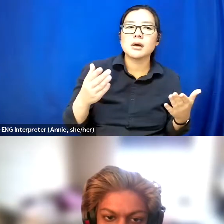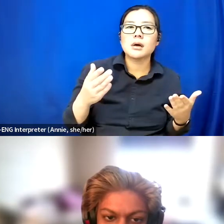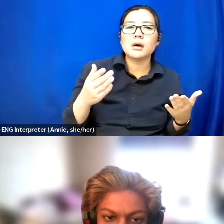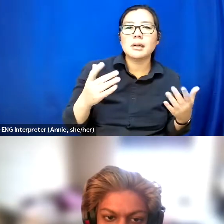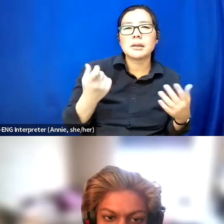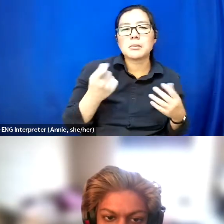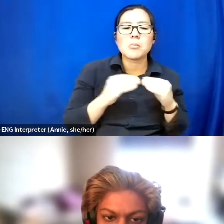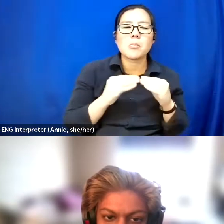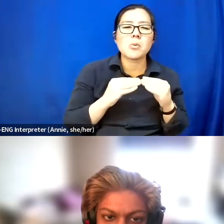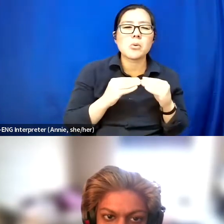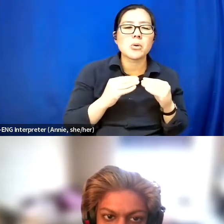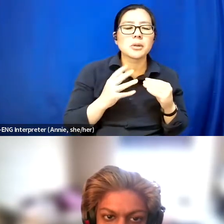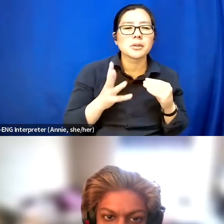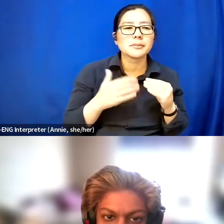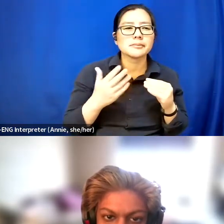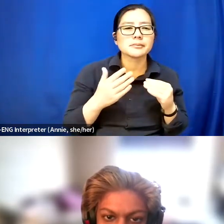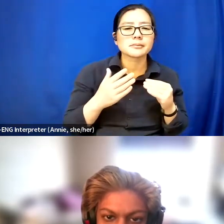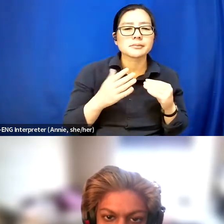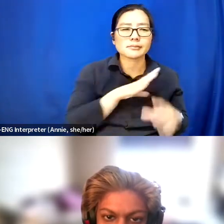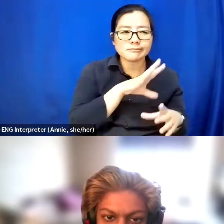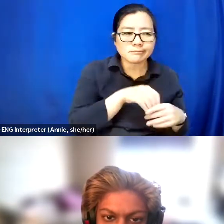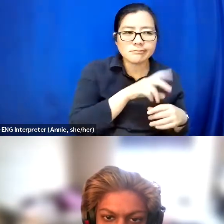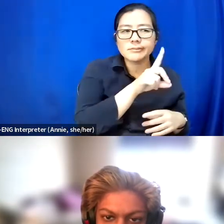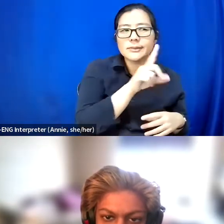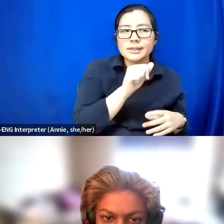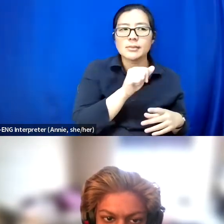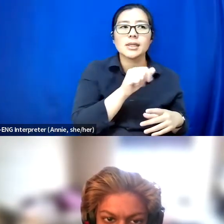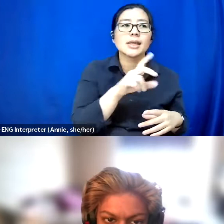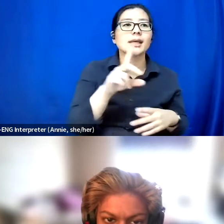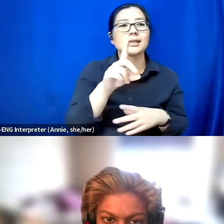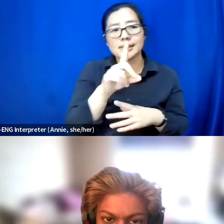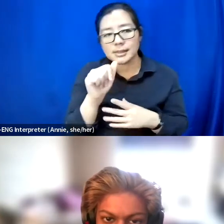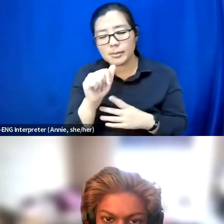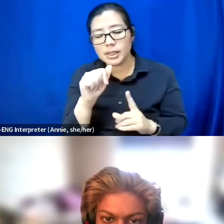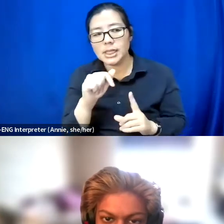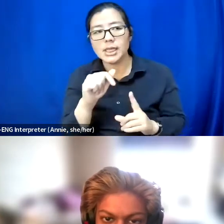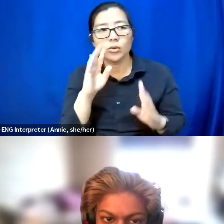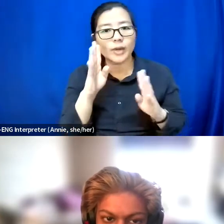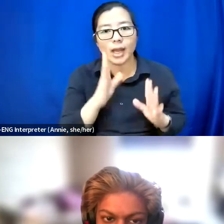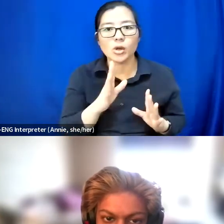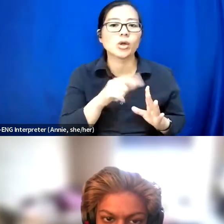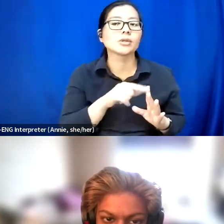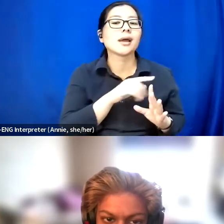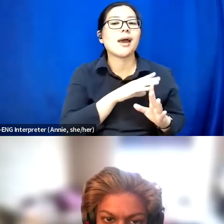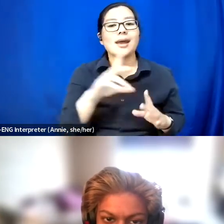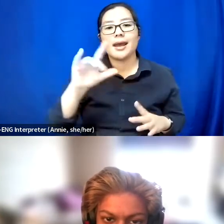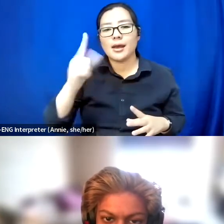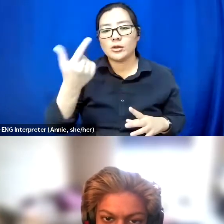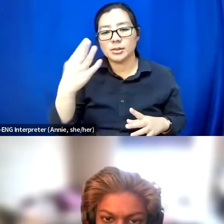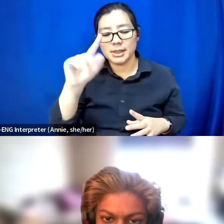with other disability creators or just LGBTQ plus creators.